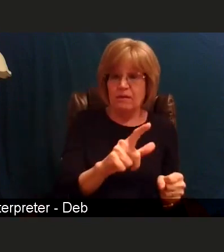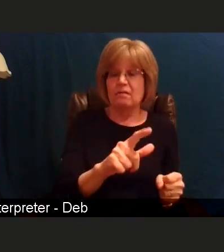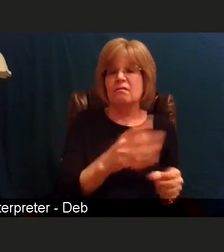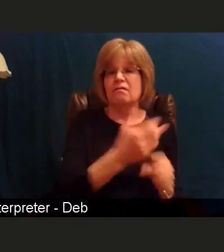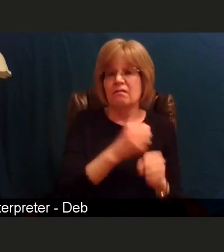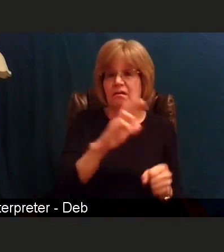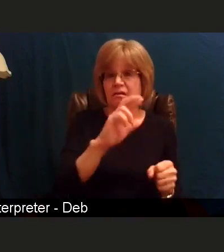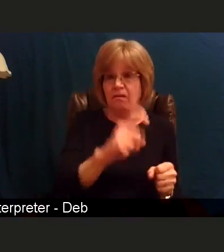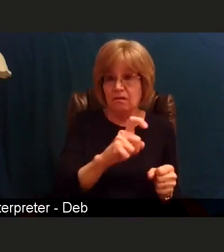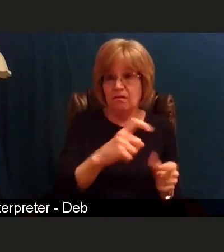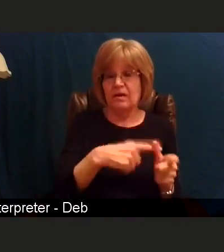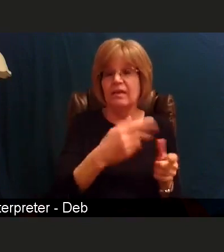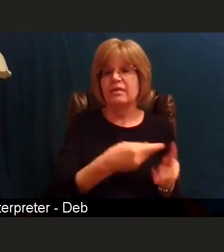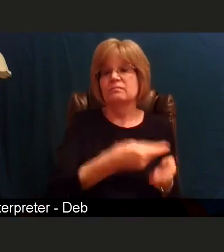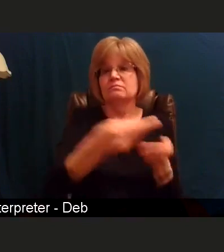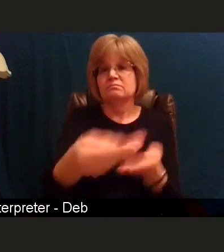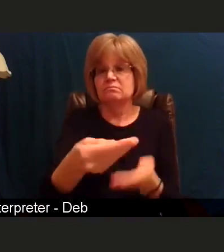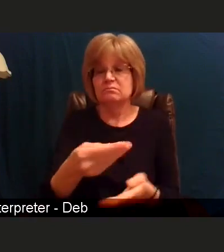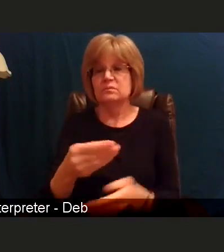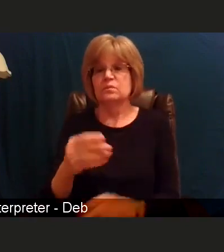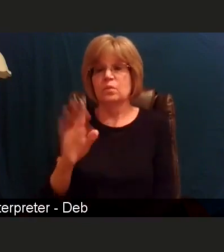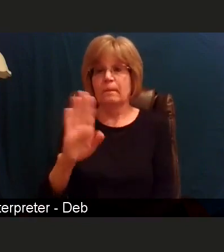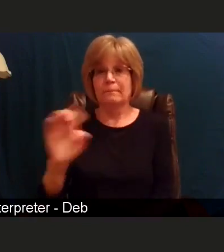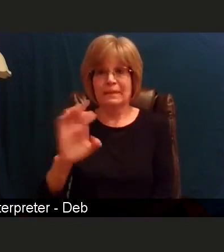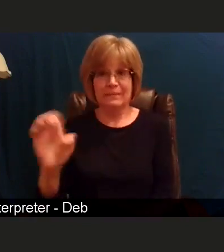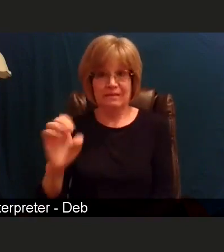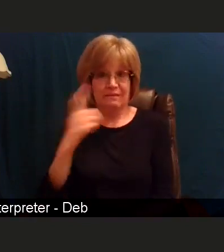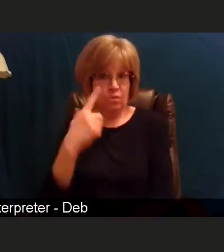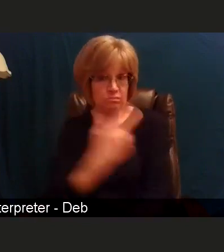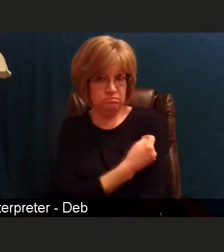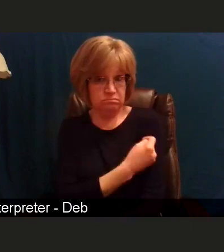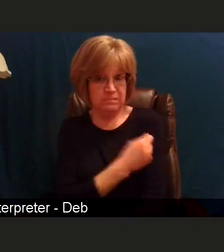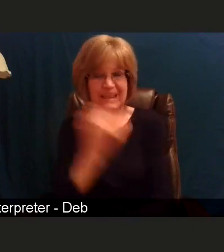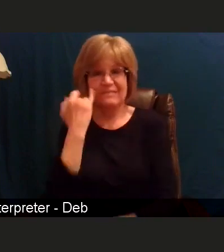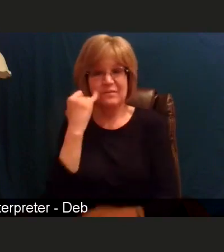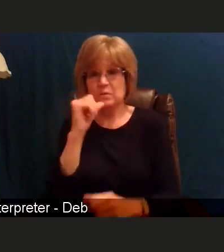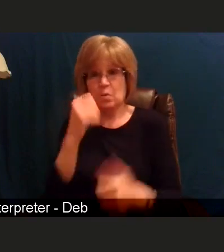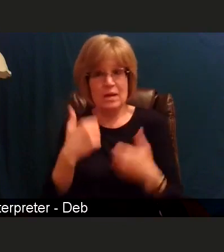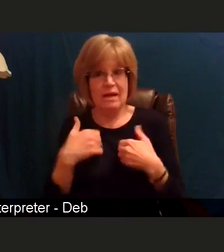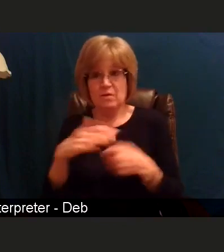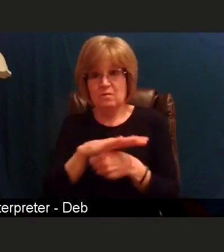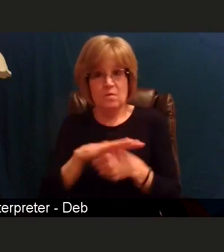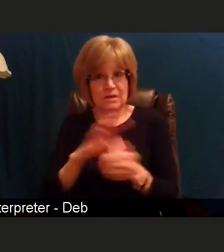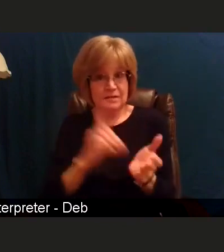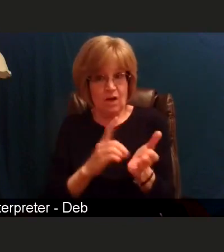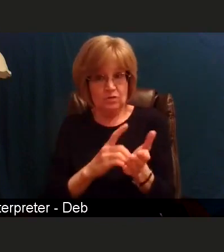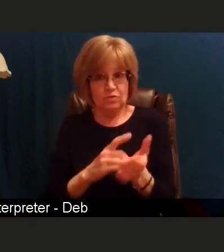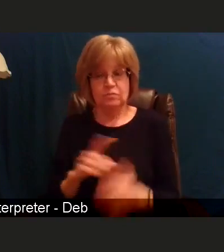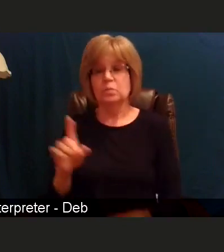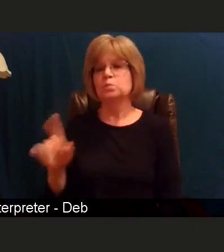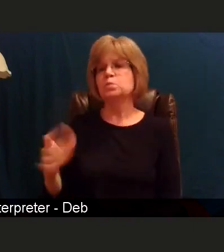if we do not have a local doctor? So, those are things, so, first of all, that's a really good question.